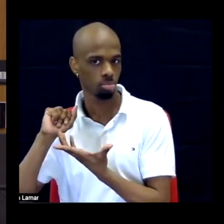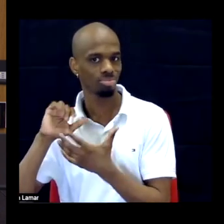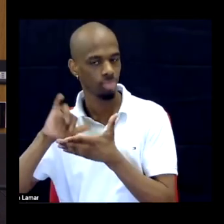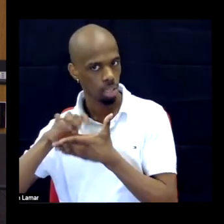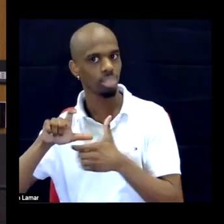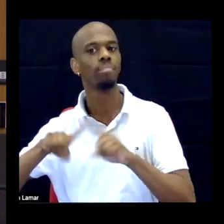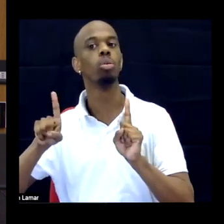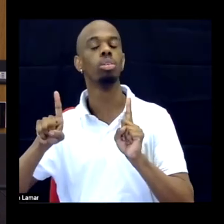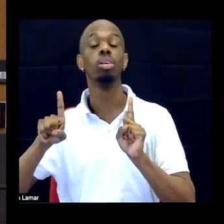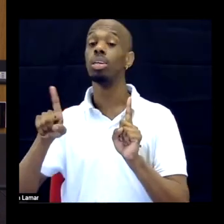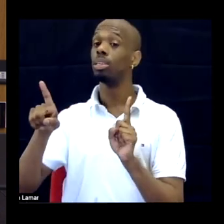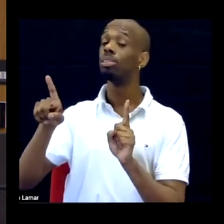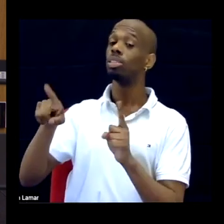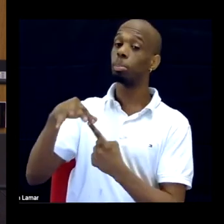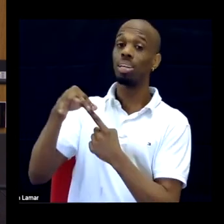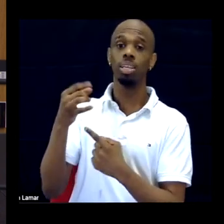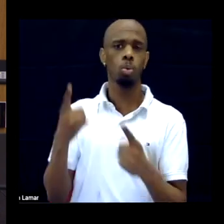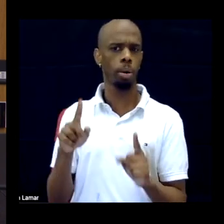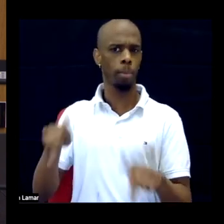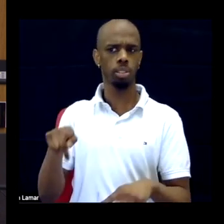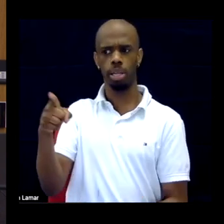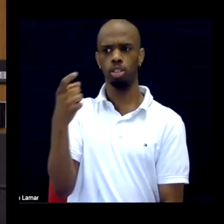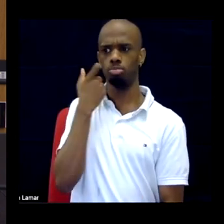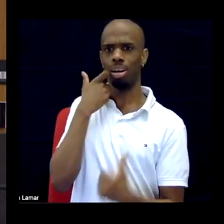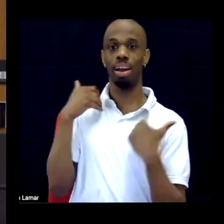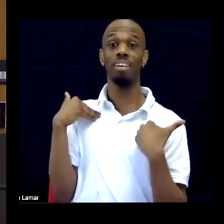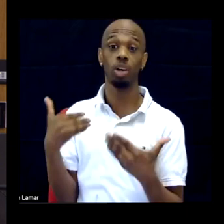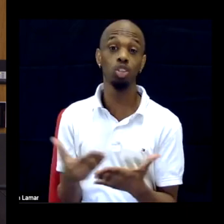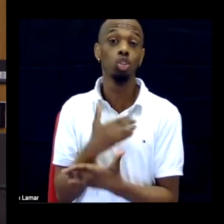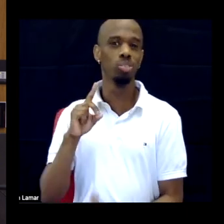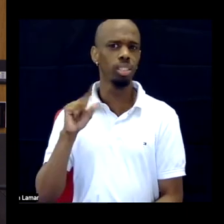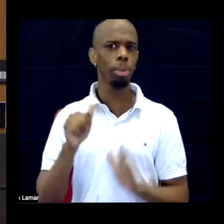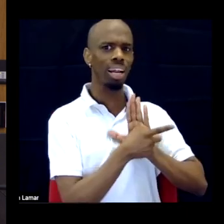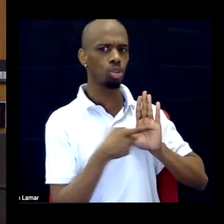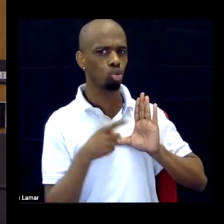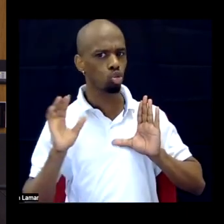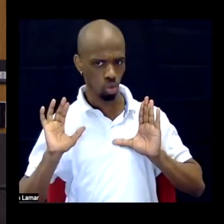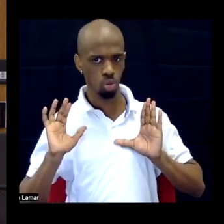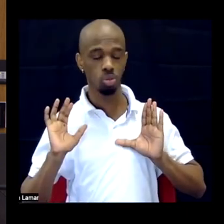Especially when someone has a newly-acquired disability. So we want to focus on that as the problem.